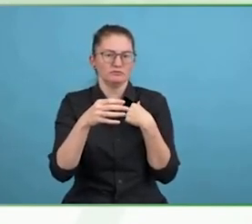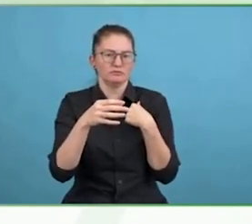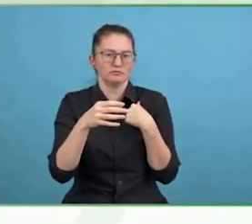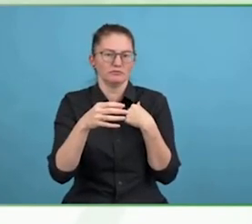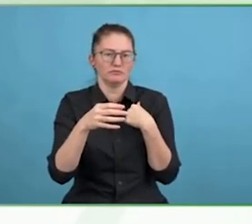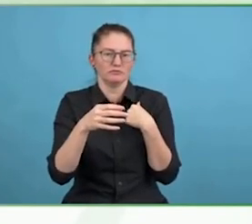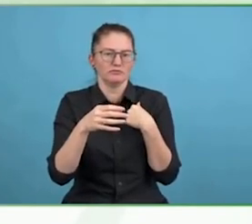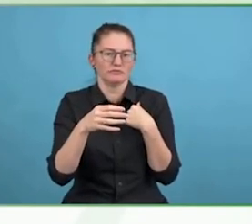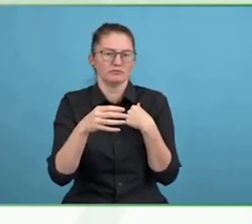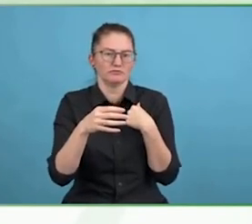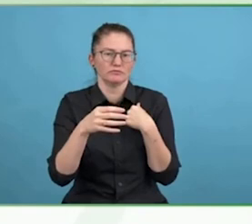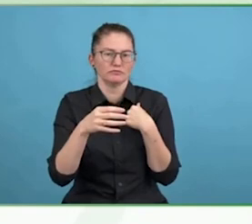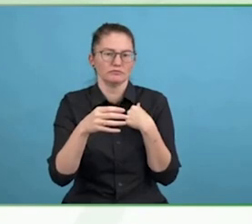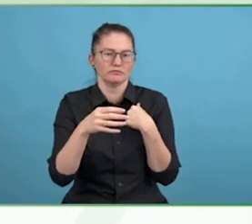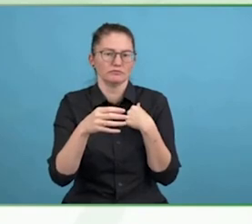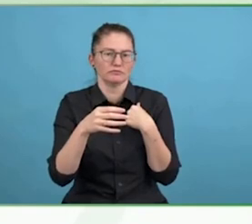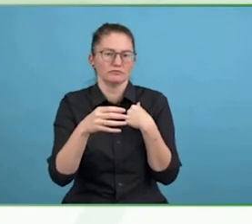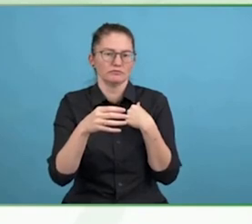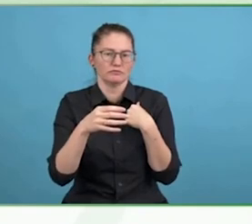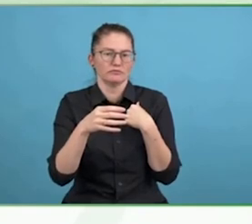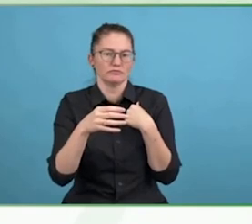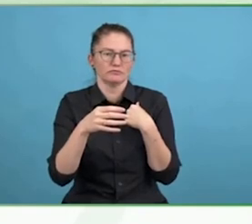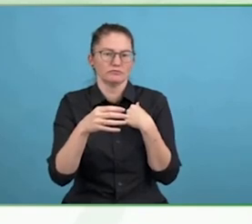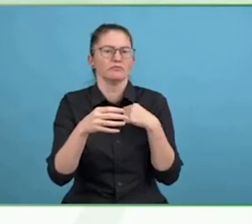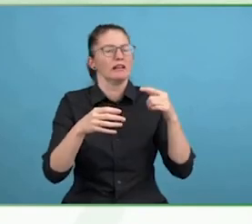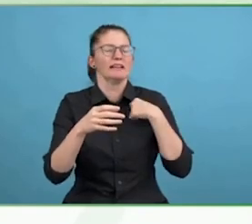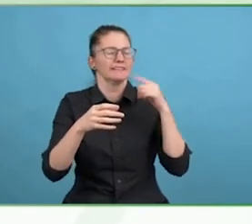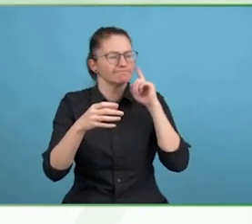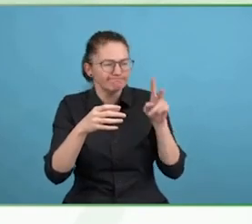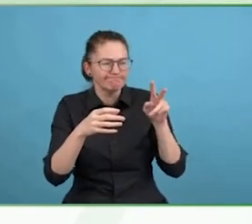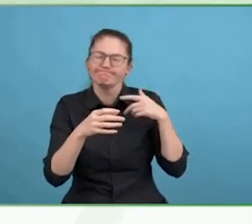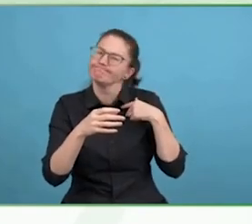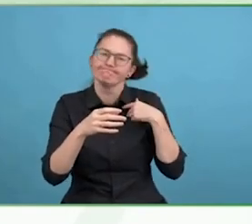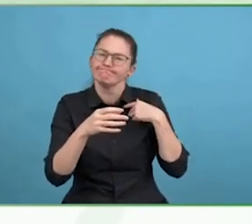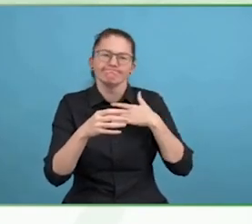You are going to have to slow down to speed up.